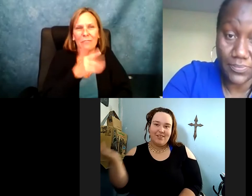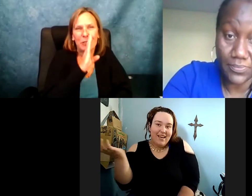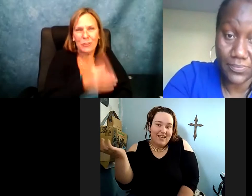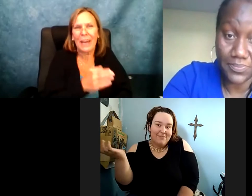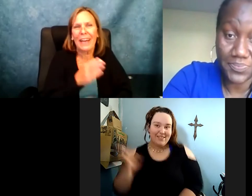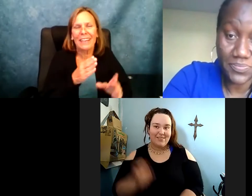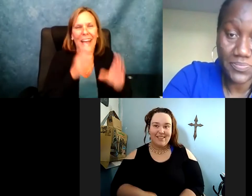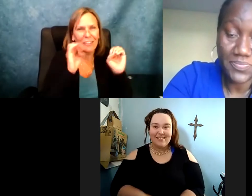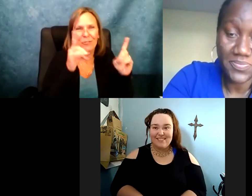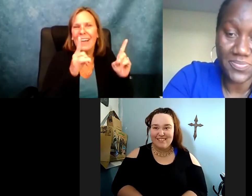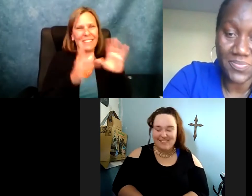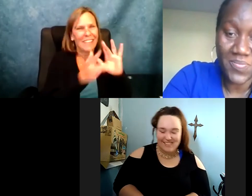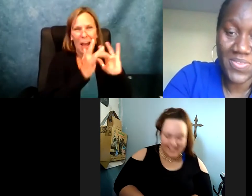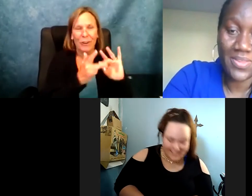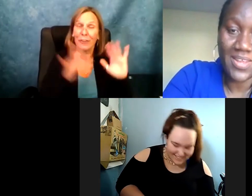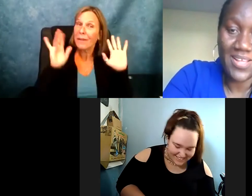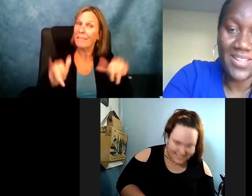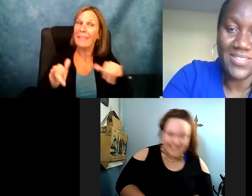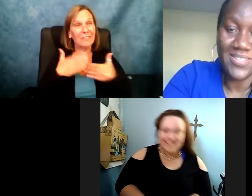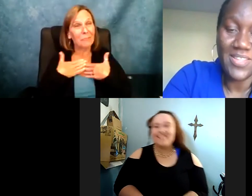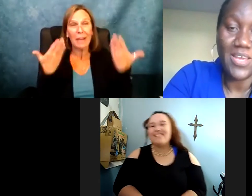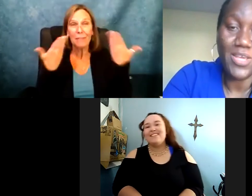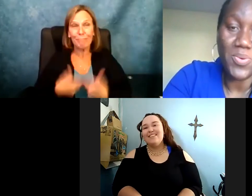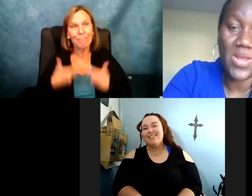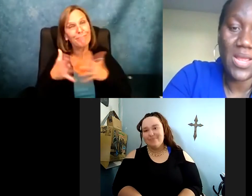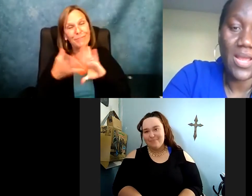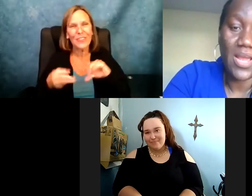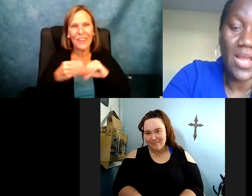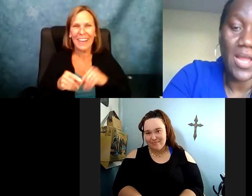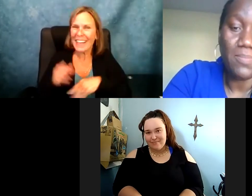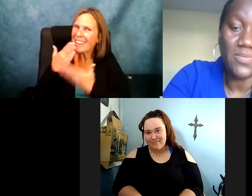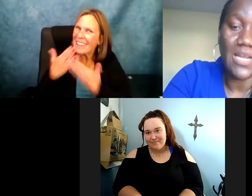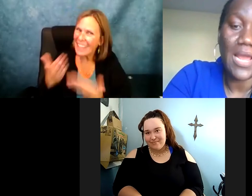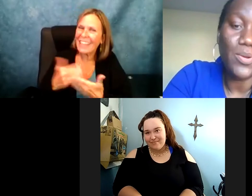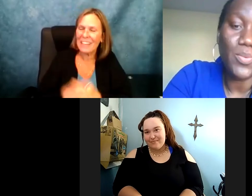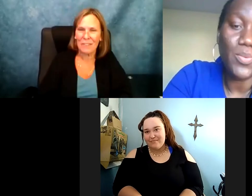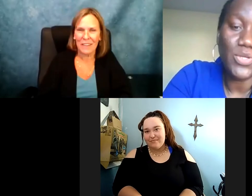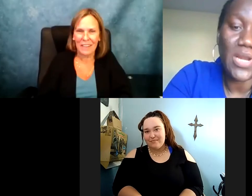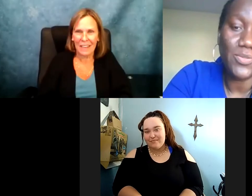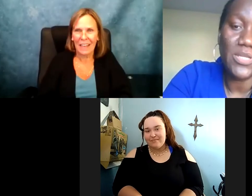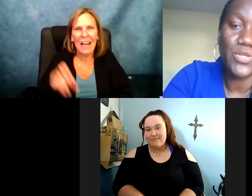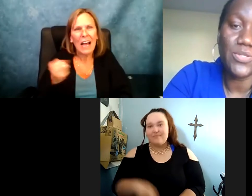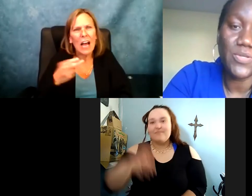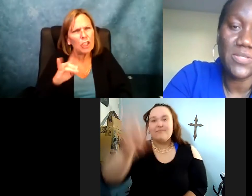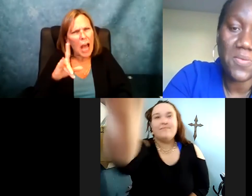certified by the gay, lesbian, straight education network, yeah, that's